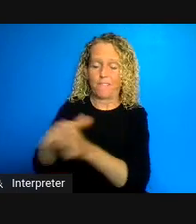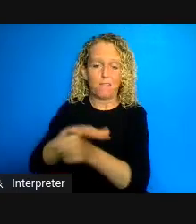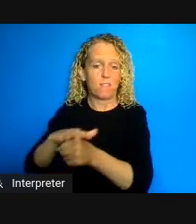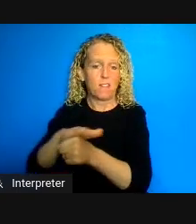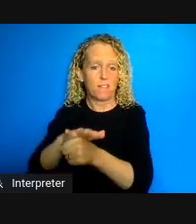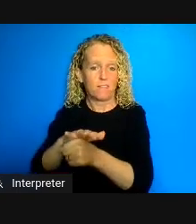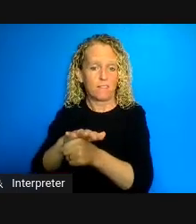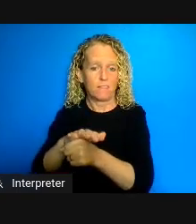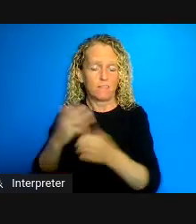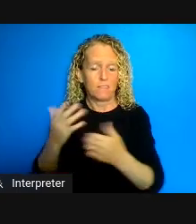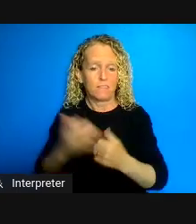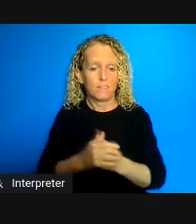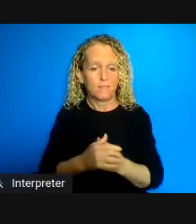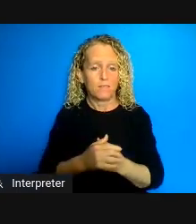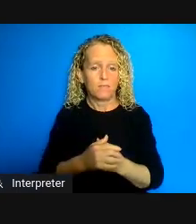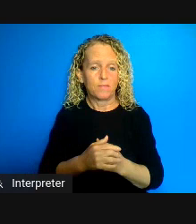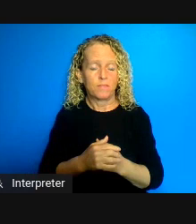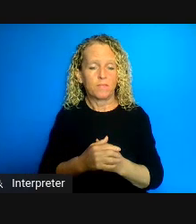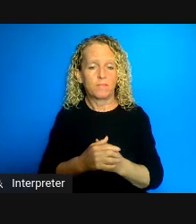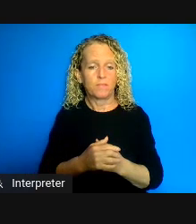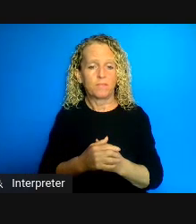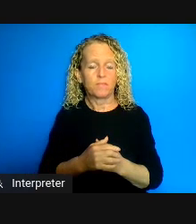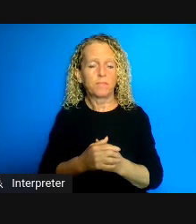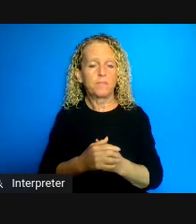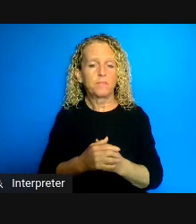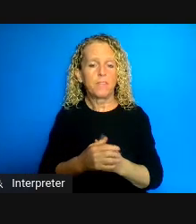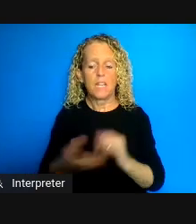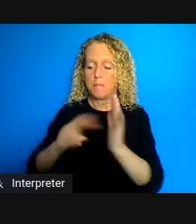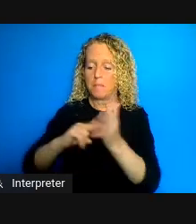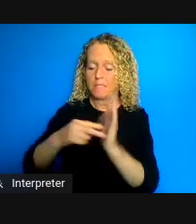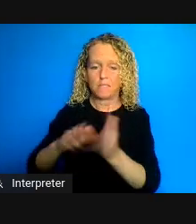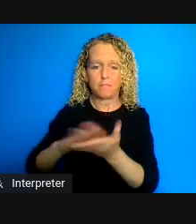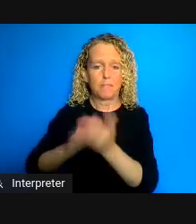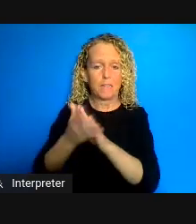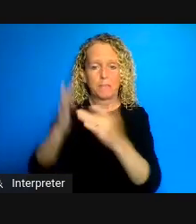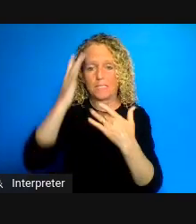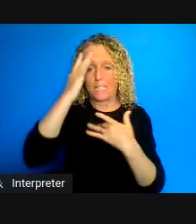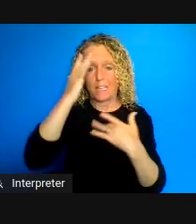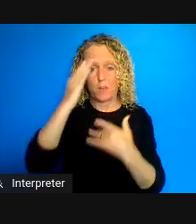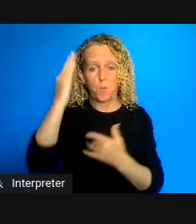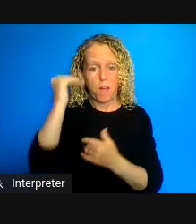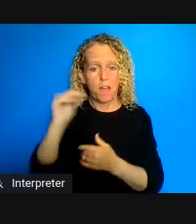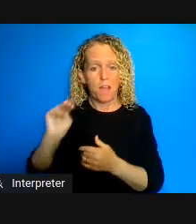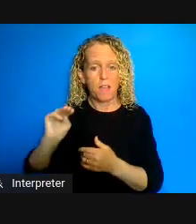sick because of futures like mold which is rampant in homes in many of the